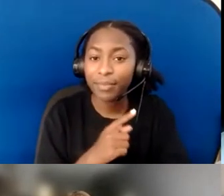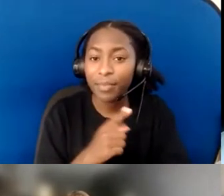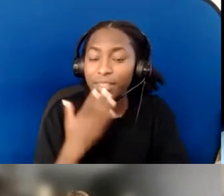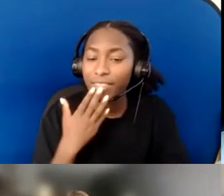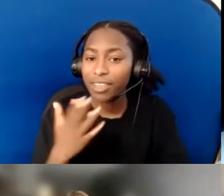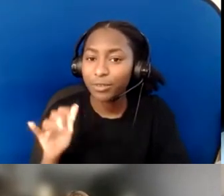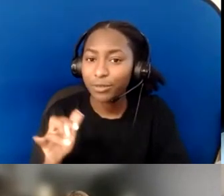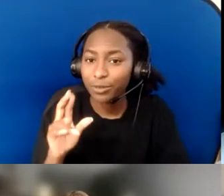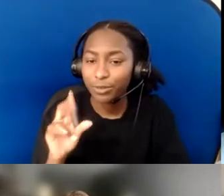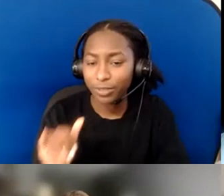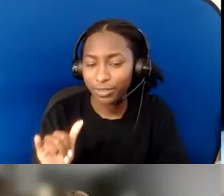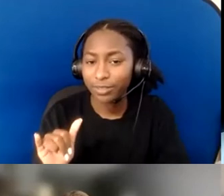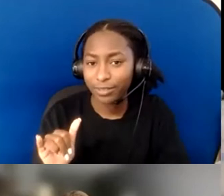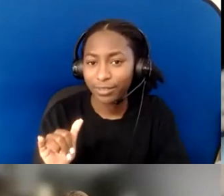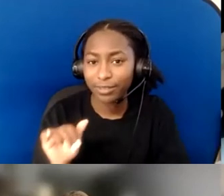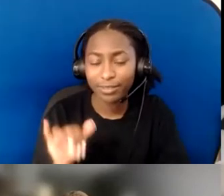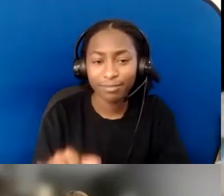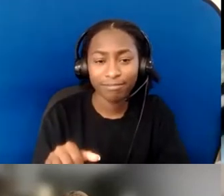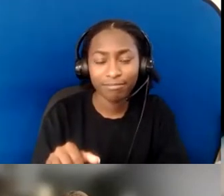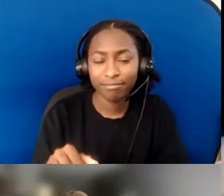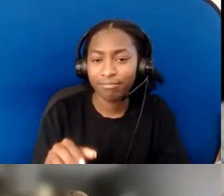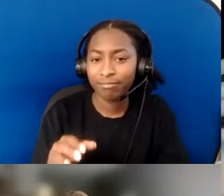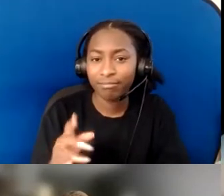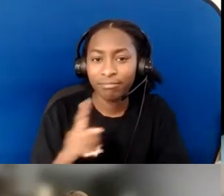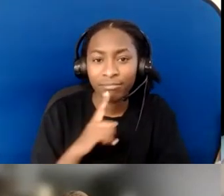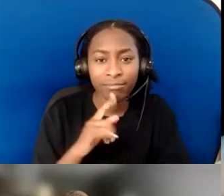even the reminder or the thought to have developing resources